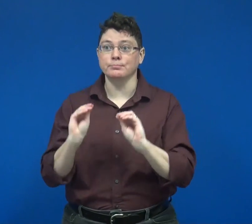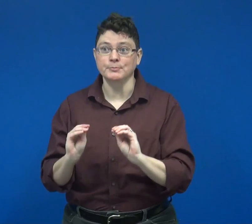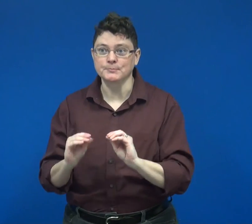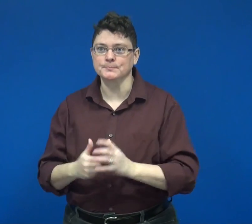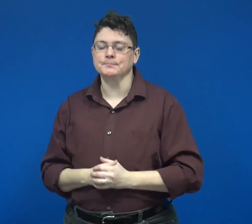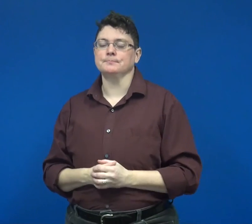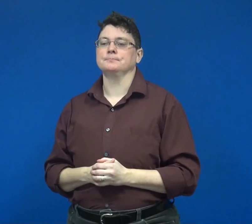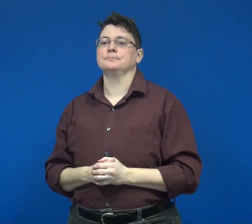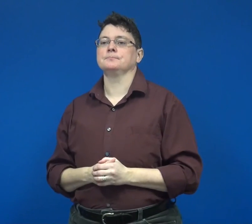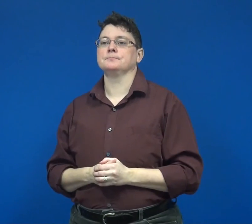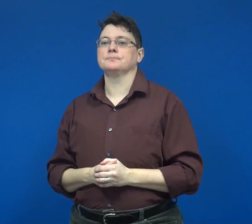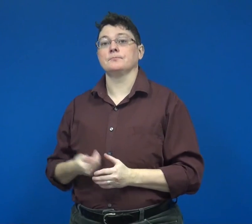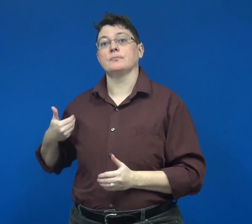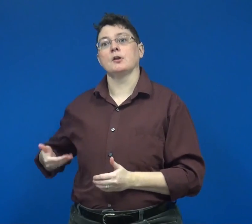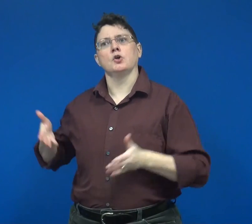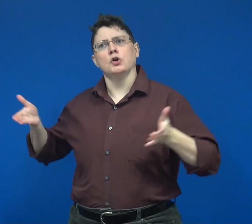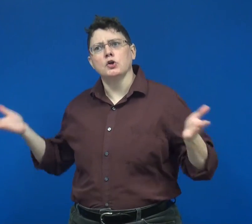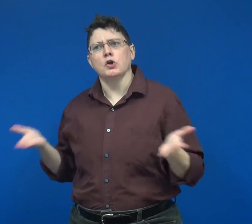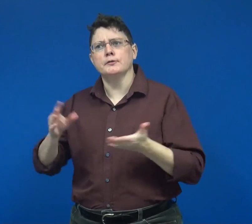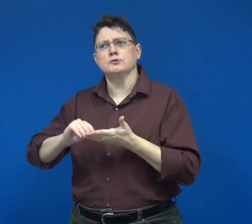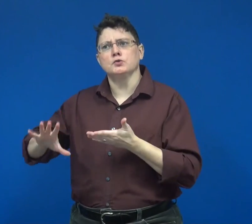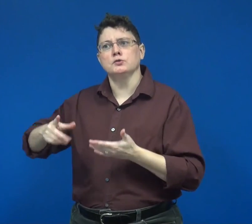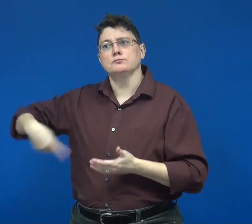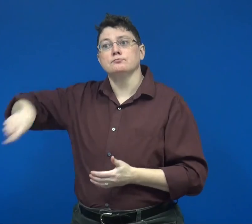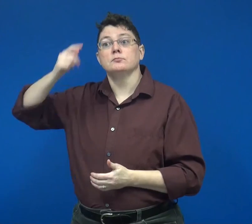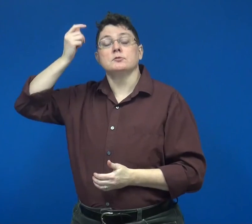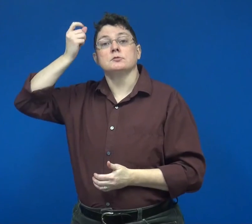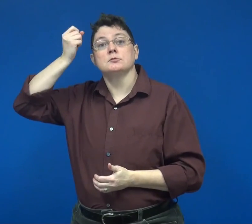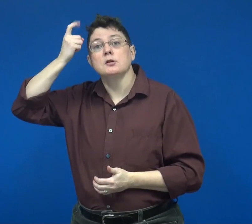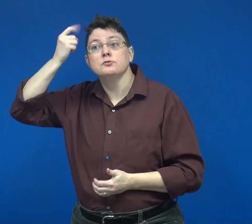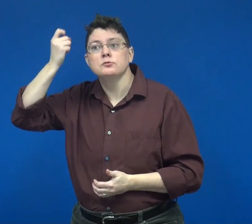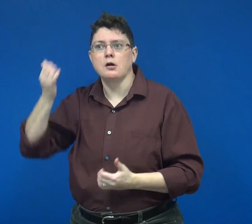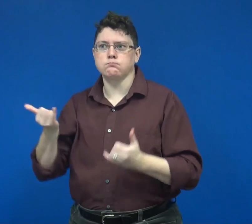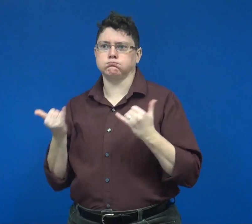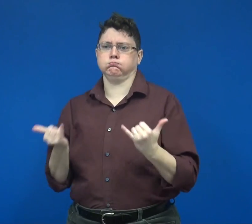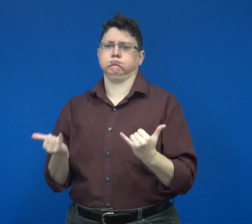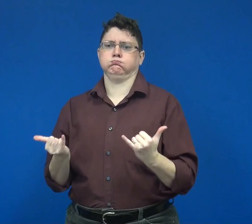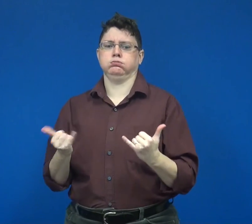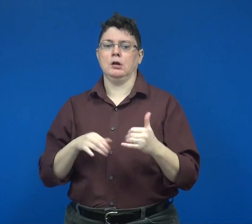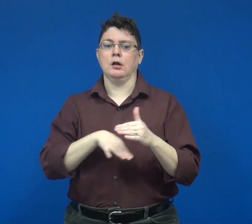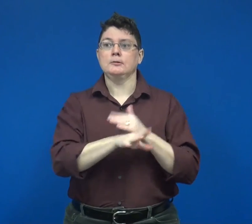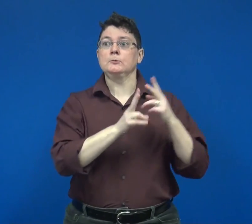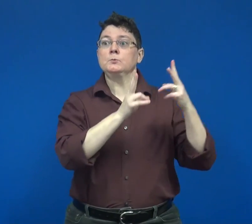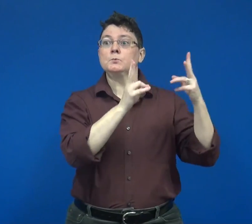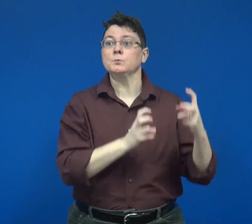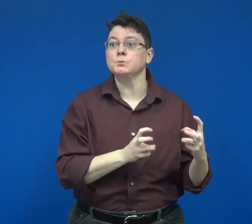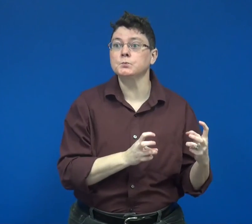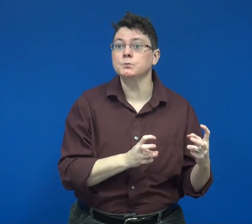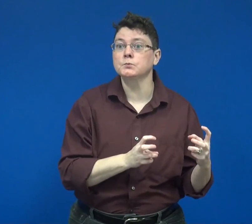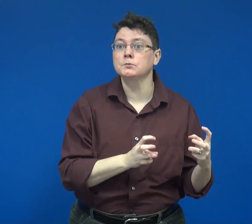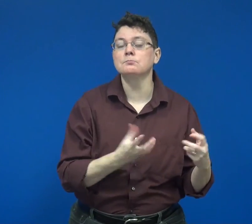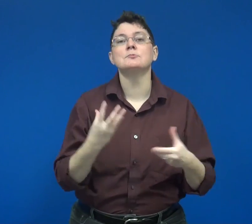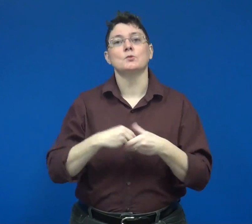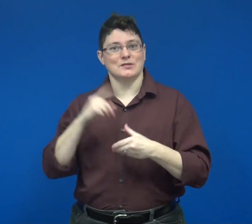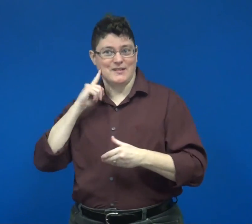I encourage students also to understand current access issues including Deaf culture